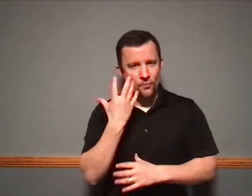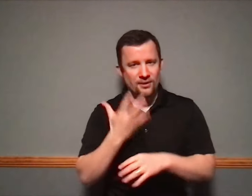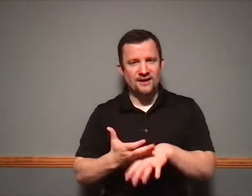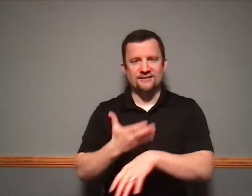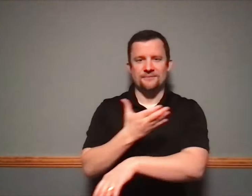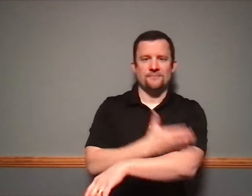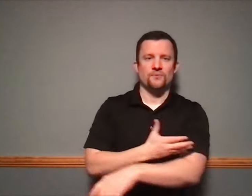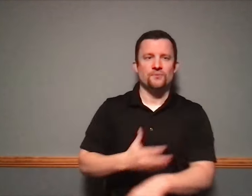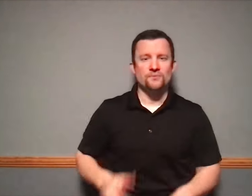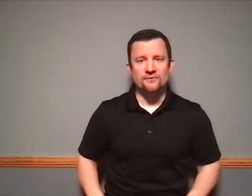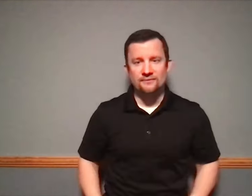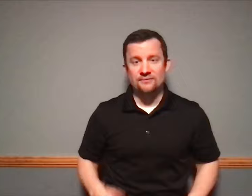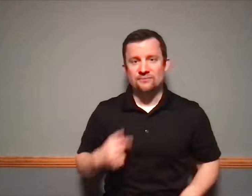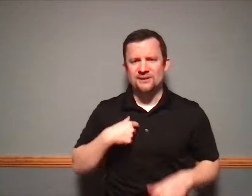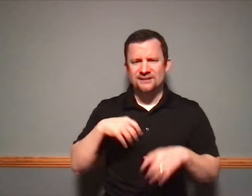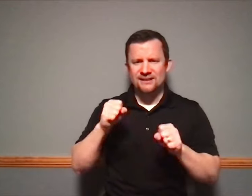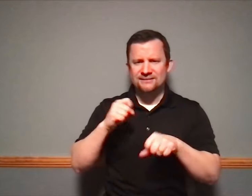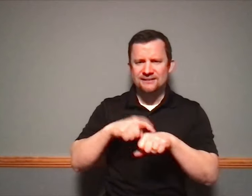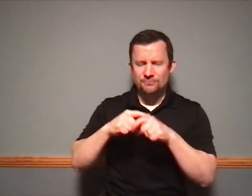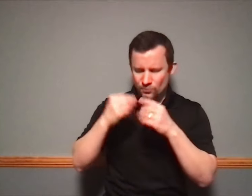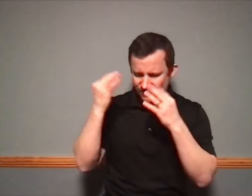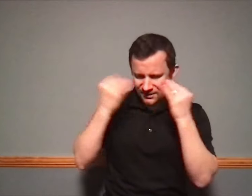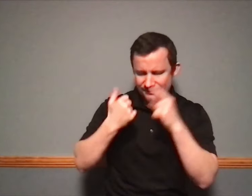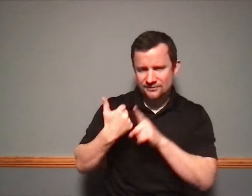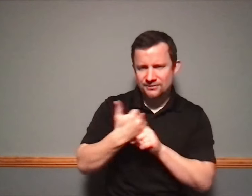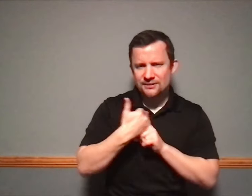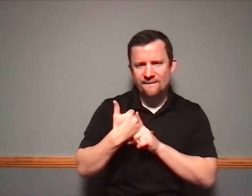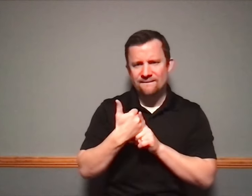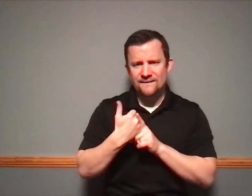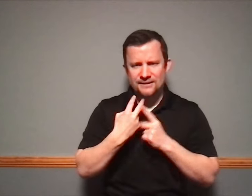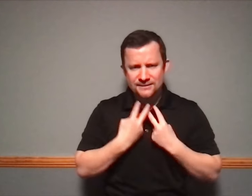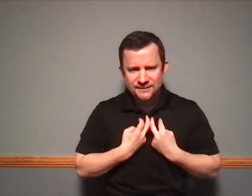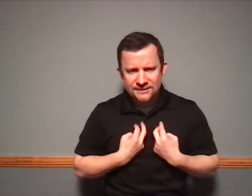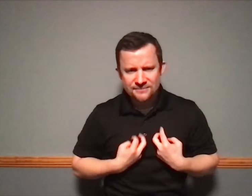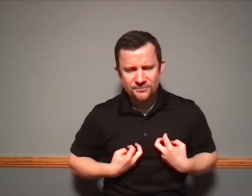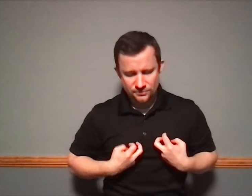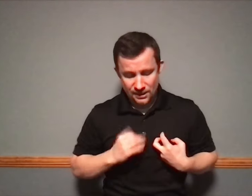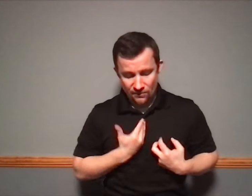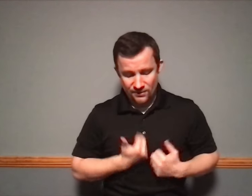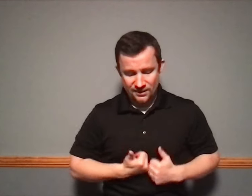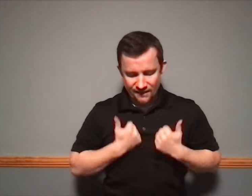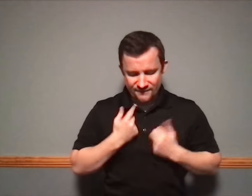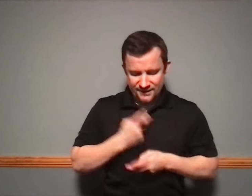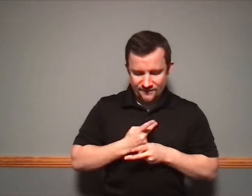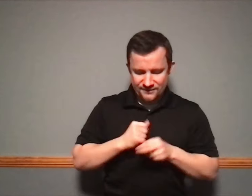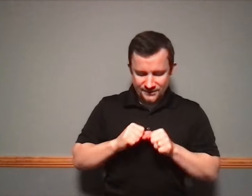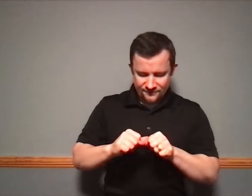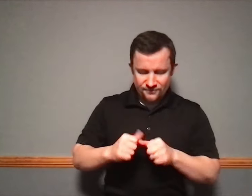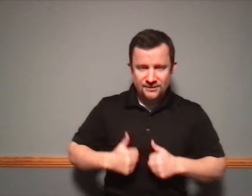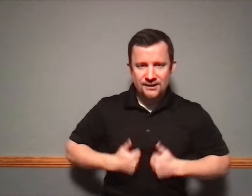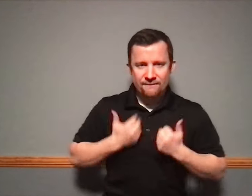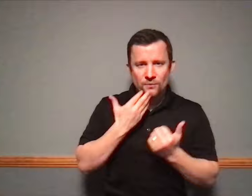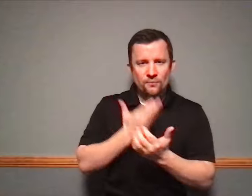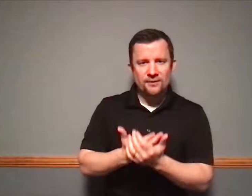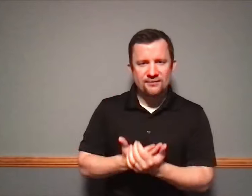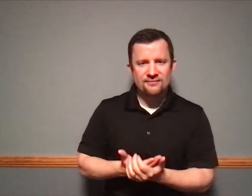us all to grow personally and to really examine our own lives so that we might